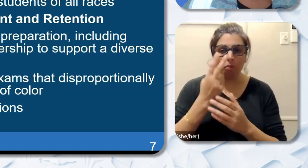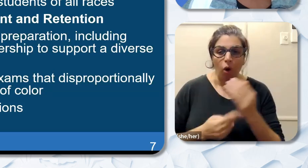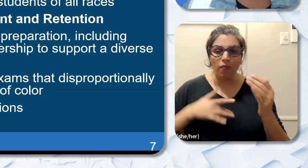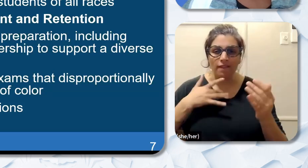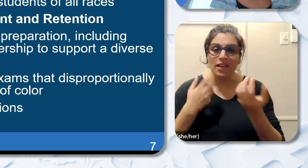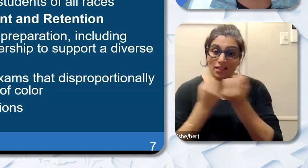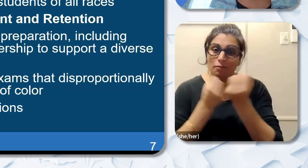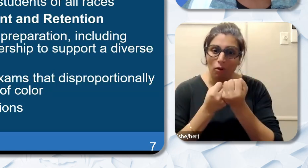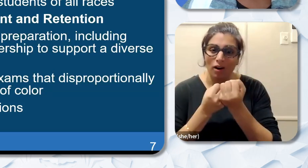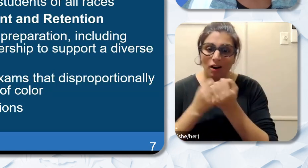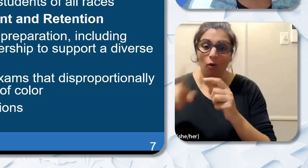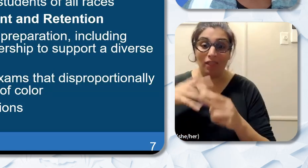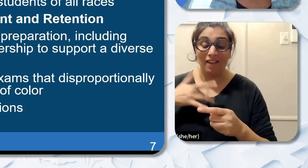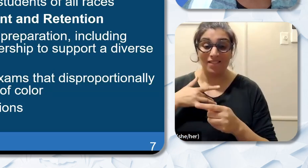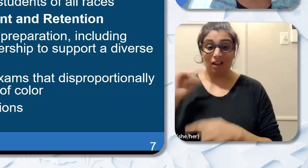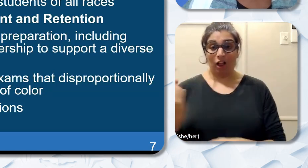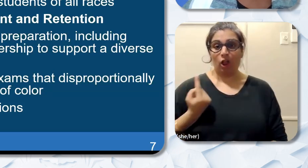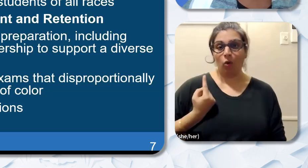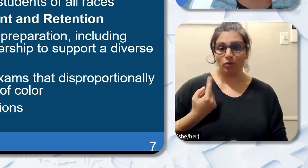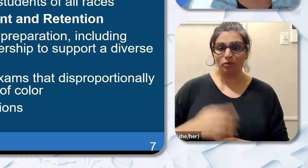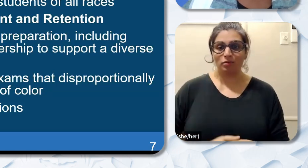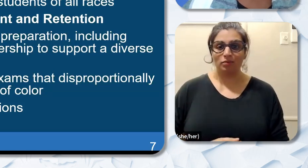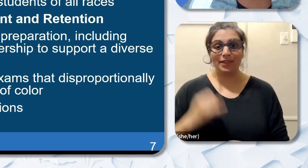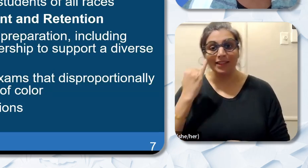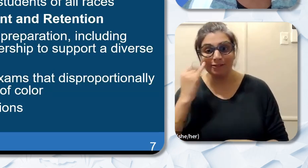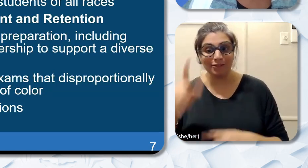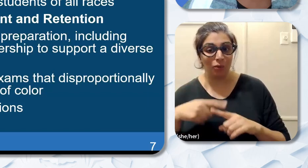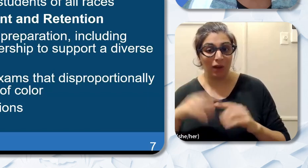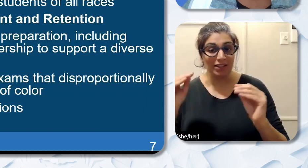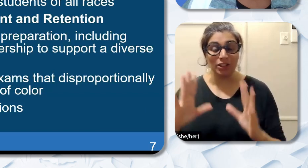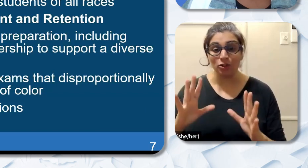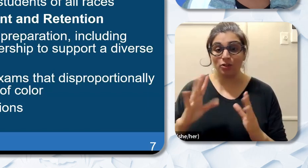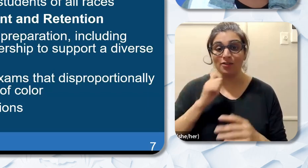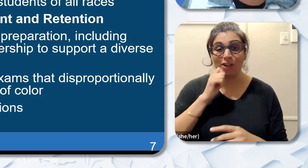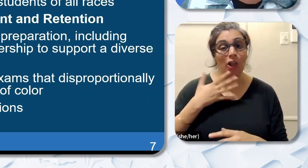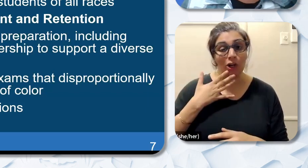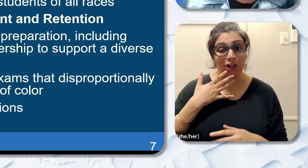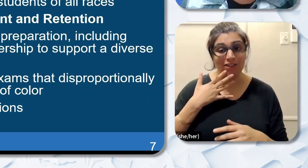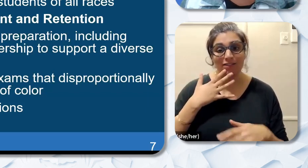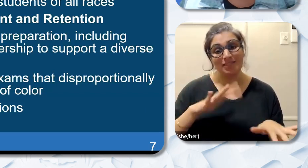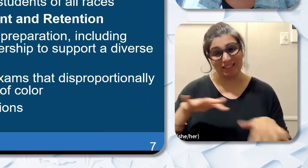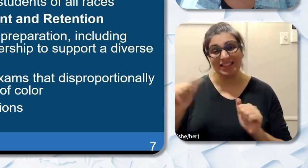fill alone if and when teachers of color leave the profession. Some of the barriers to recruiting and